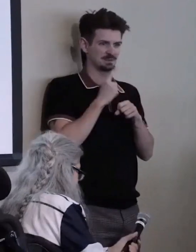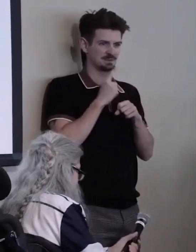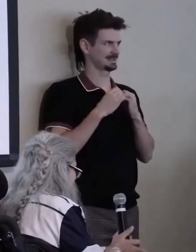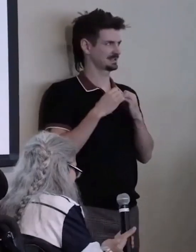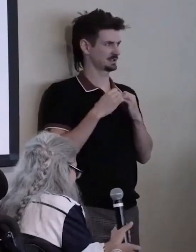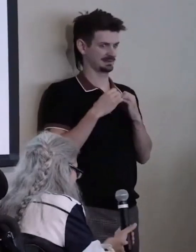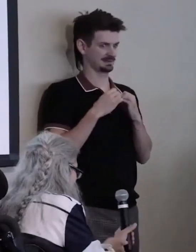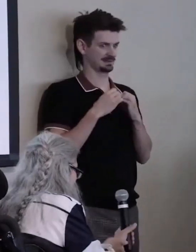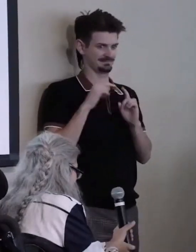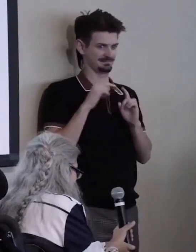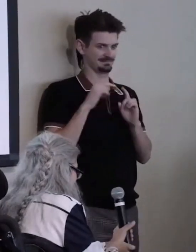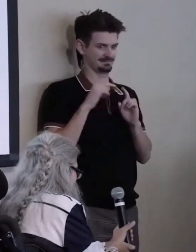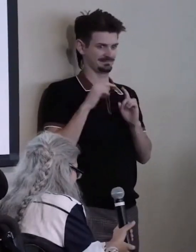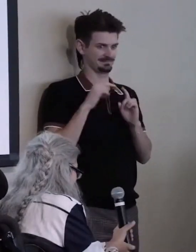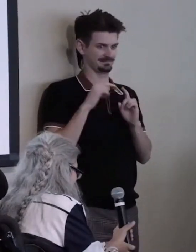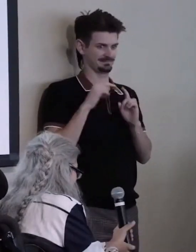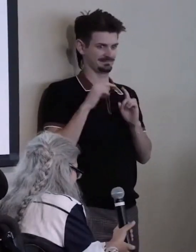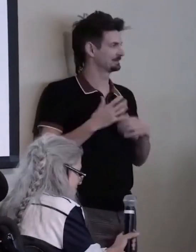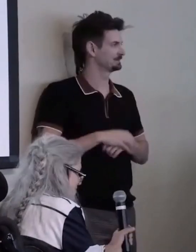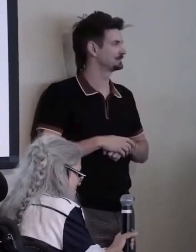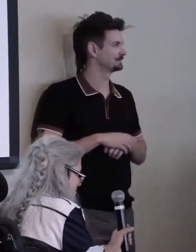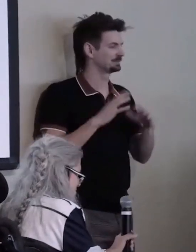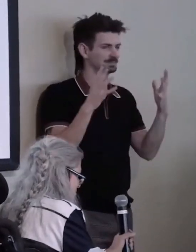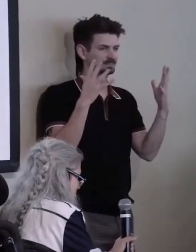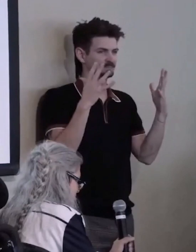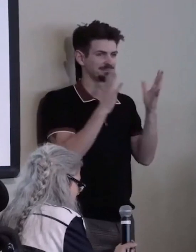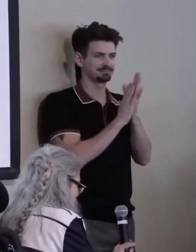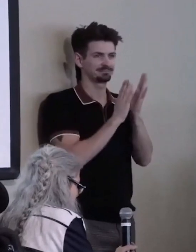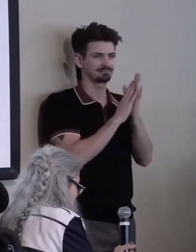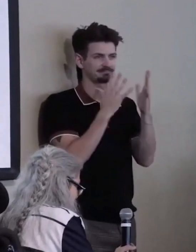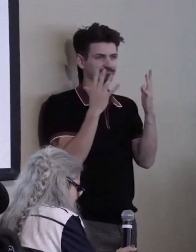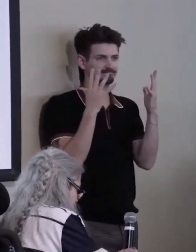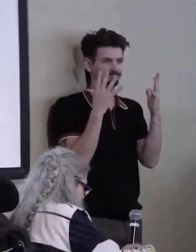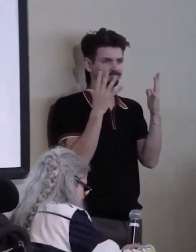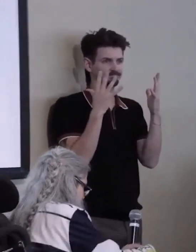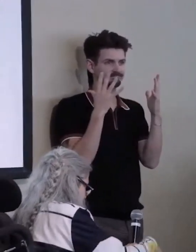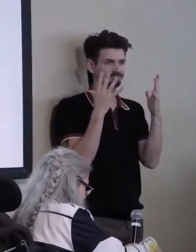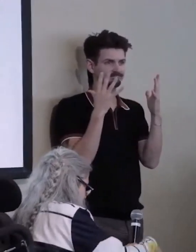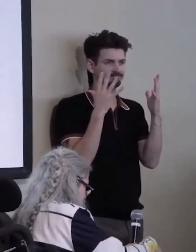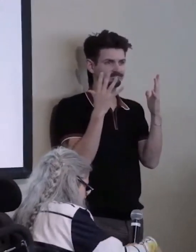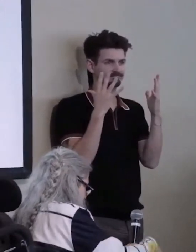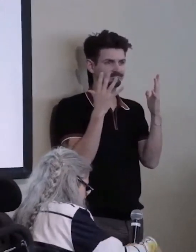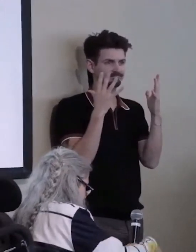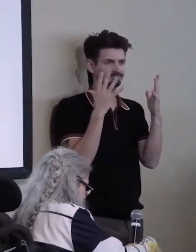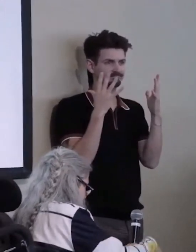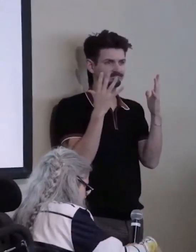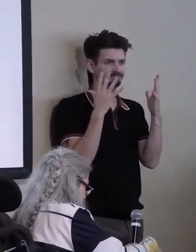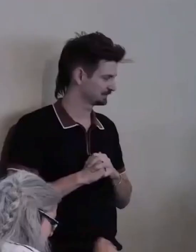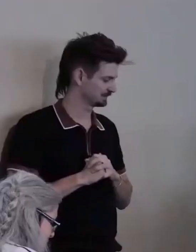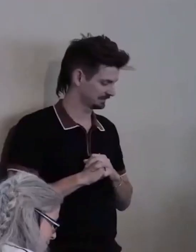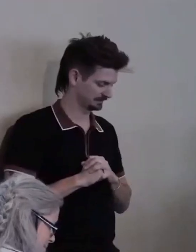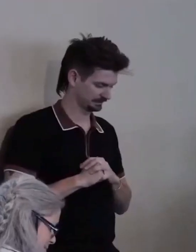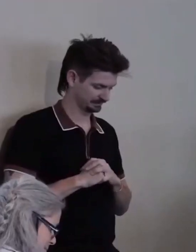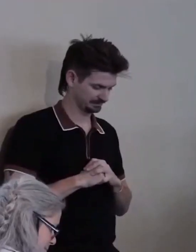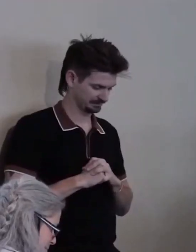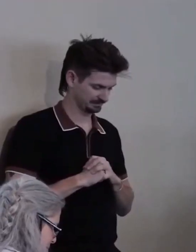[clapping]